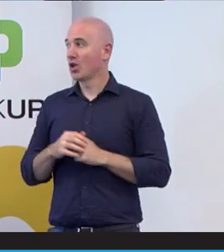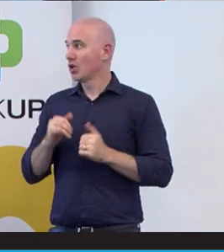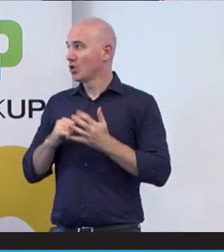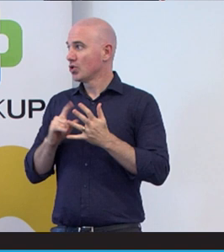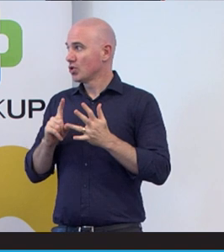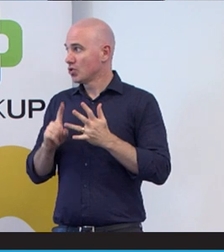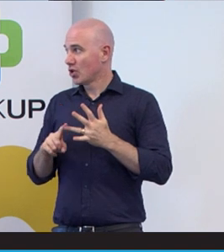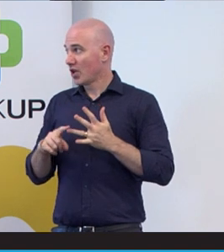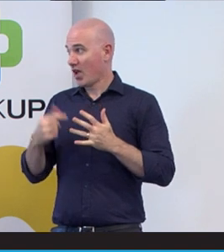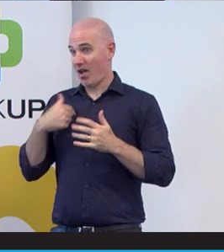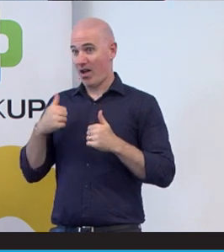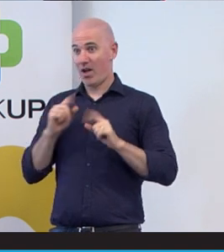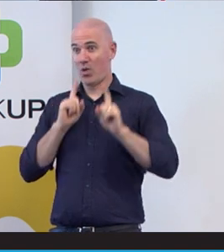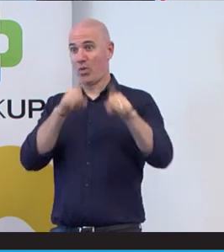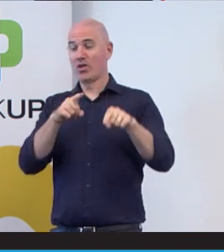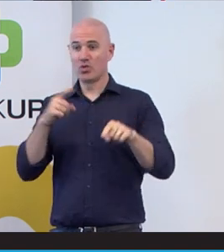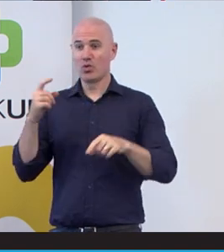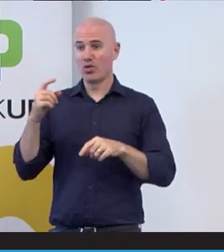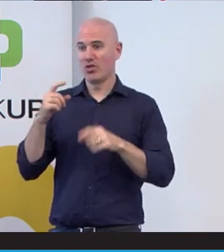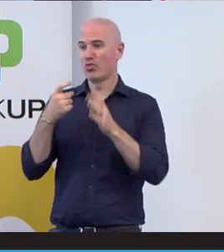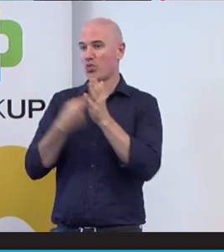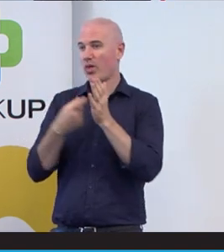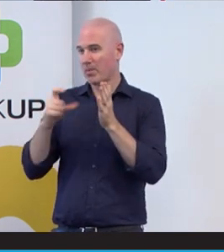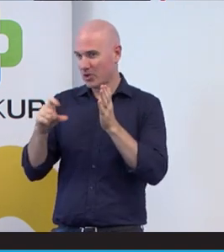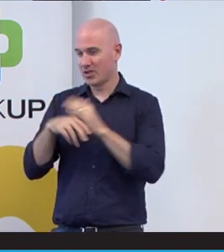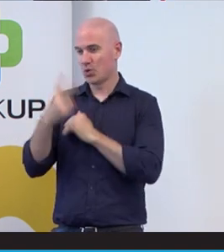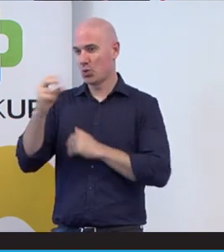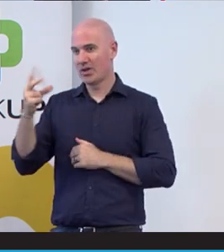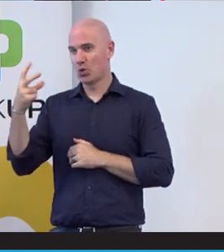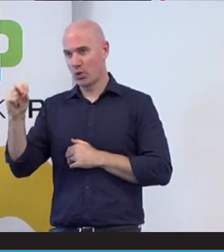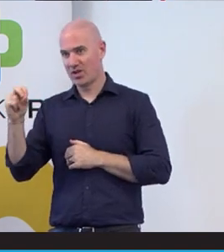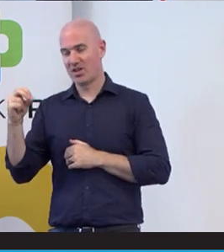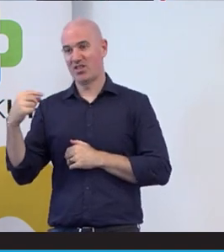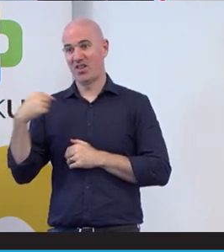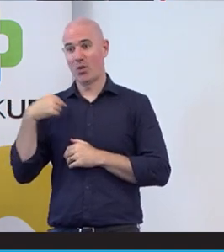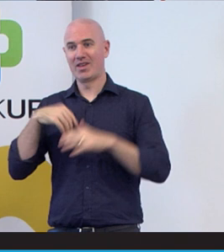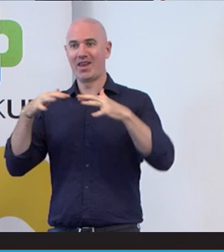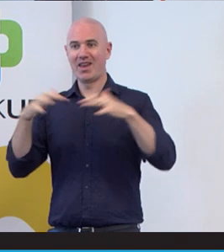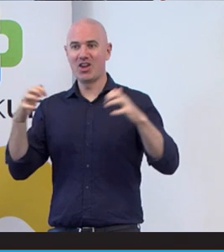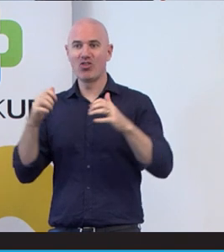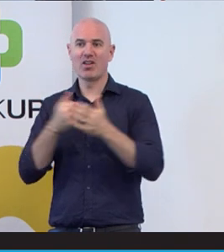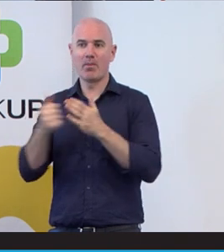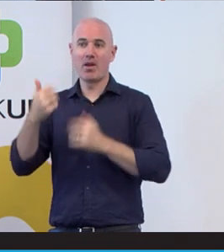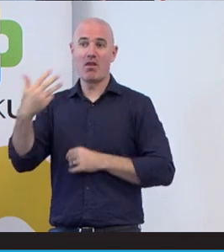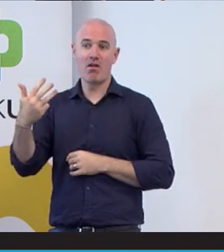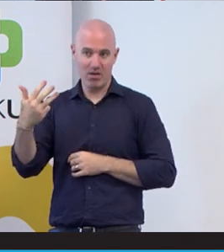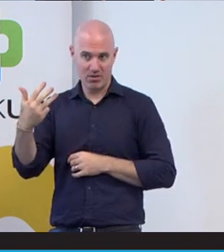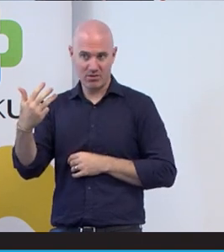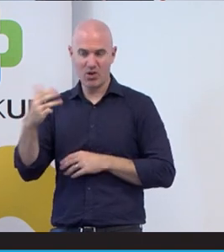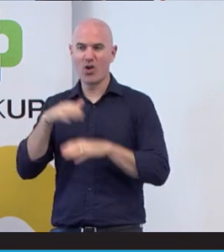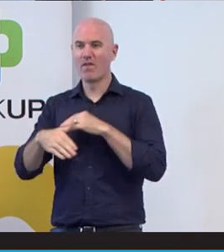at the Royal Commission in 2020 based on employment at hearing number nine and the